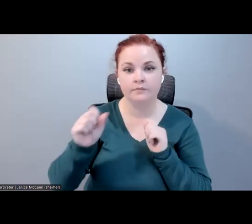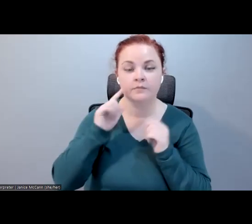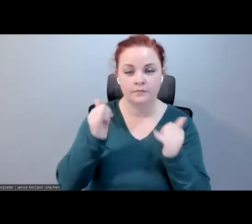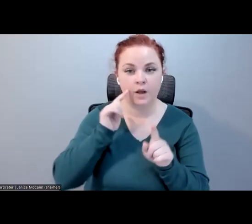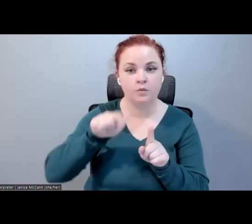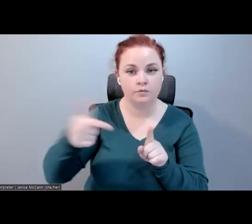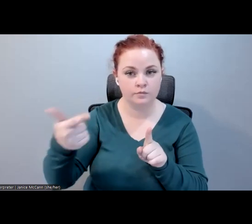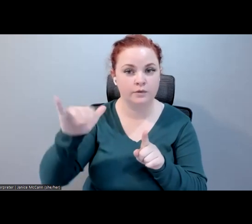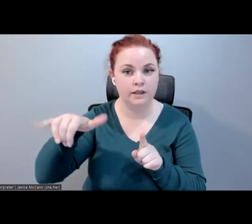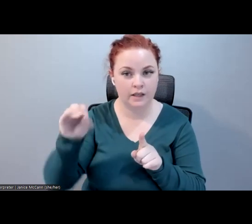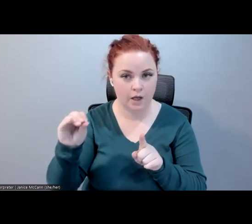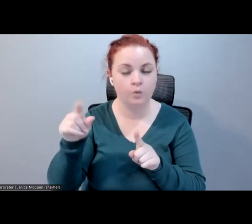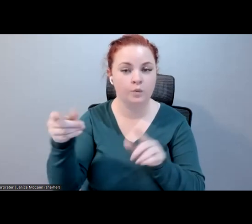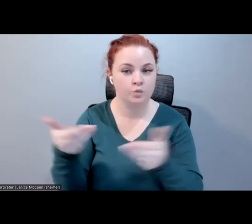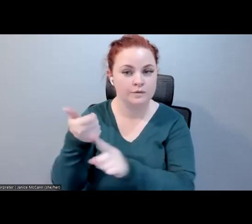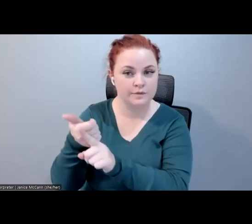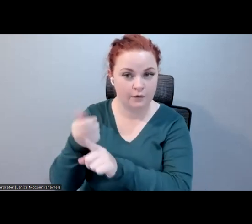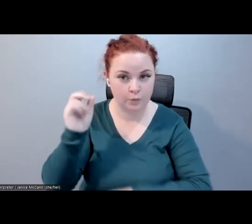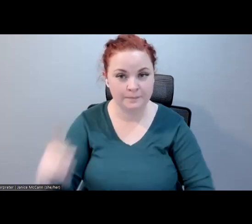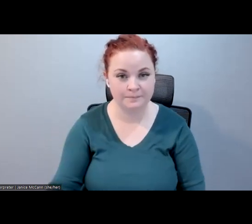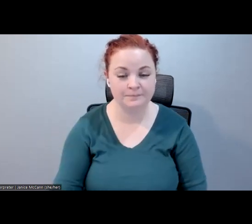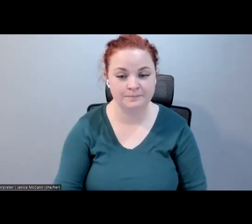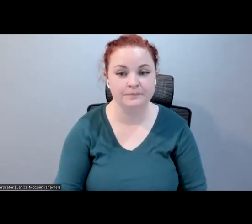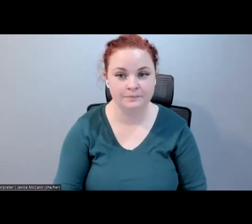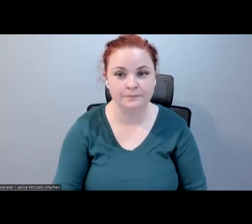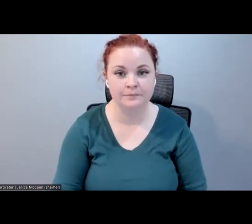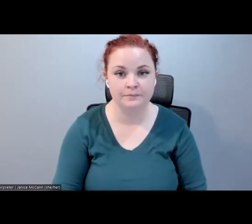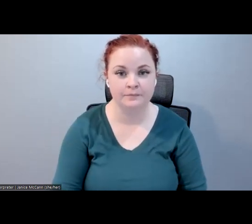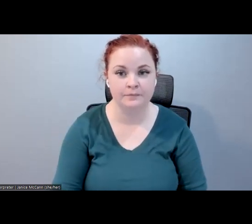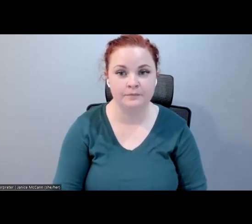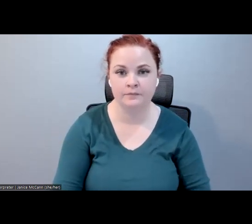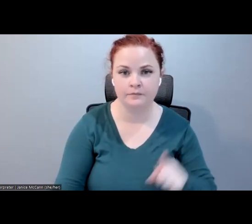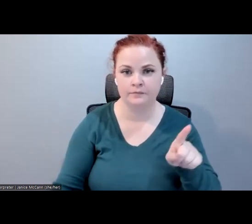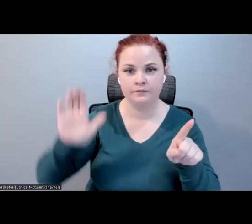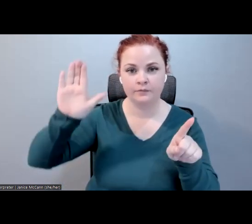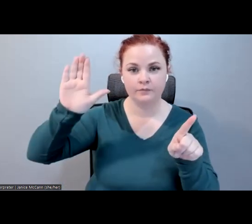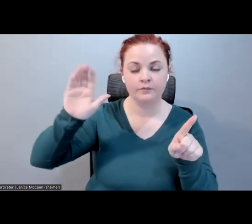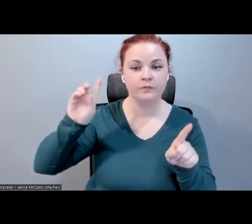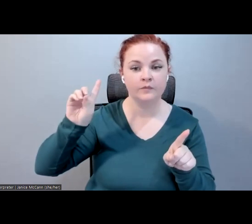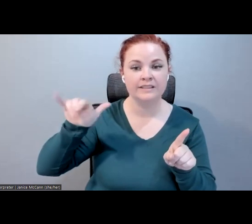doing in this space. >> Dylan: Just declare for, I